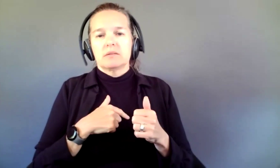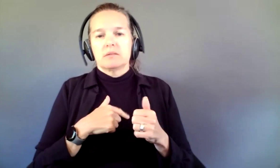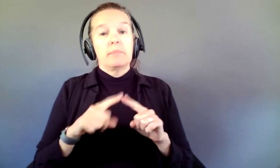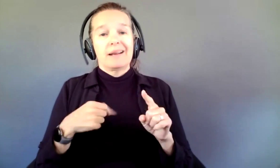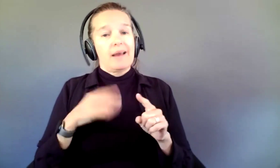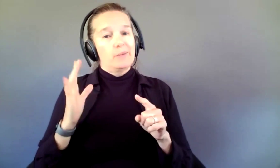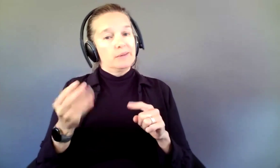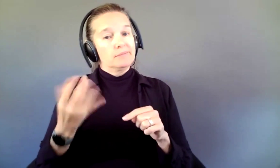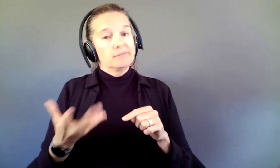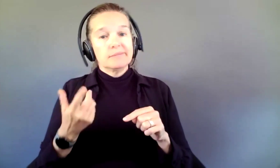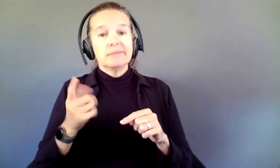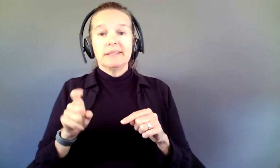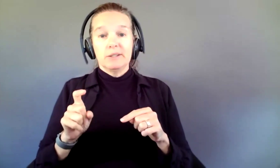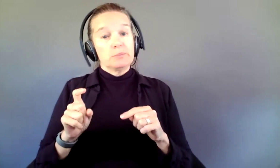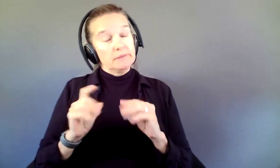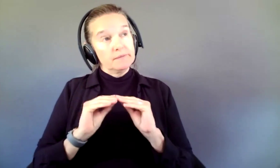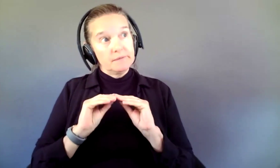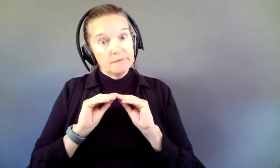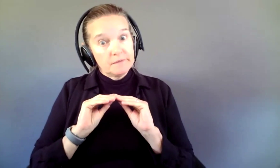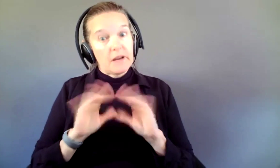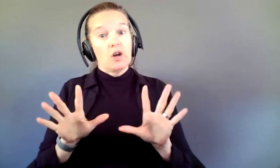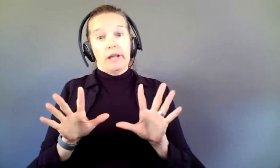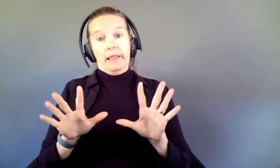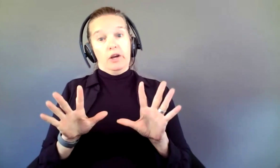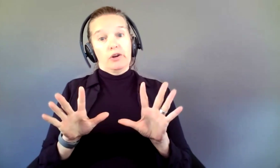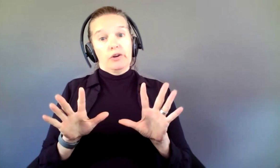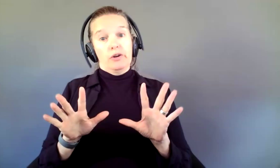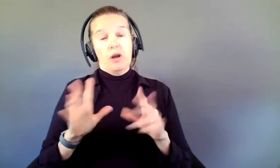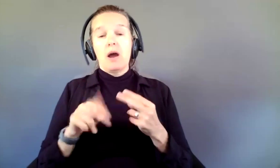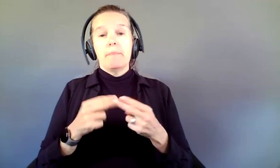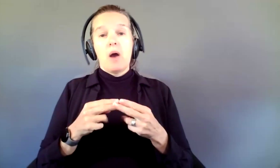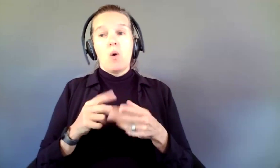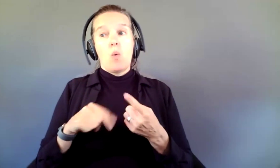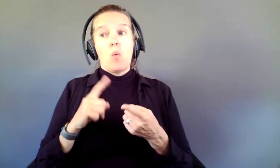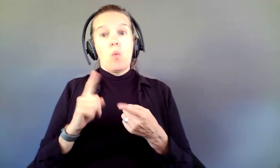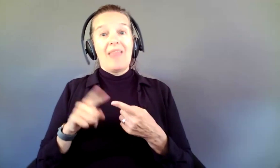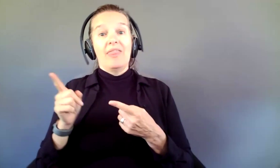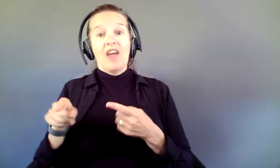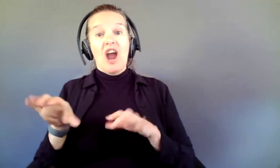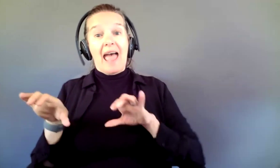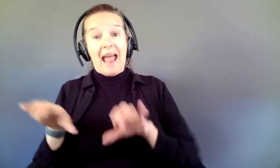that you need to be very clear about when they are acting as your presenting partner and when